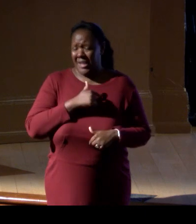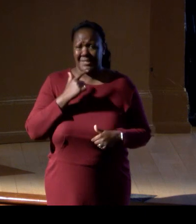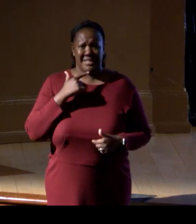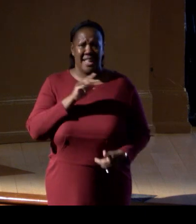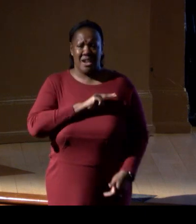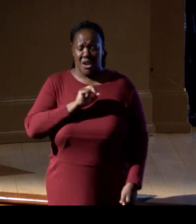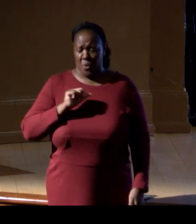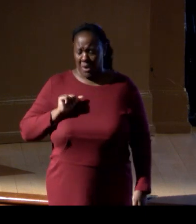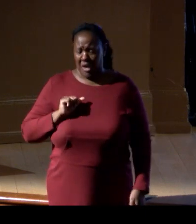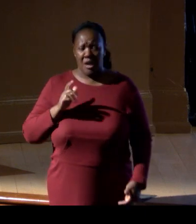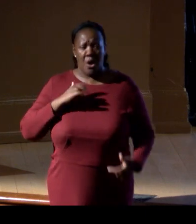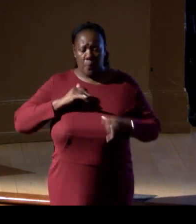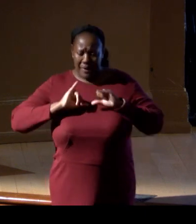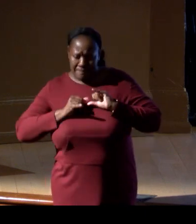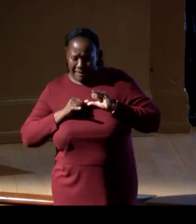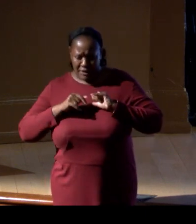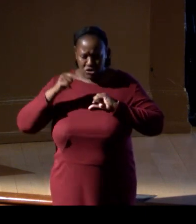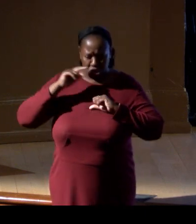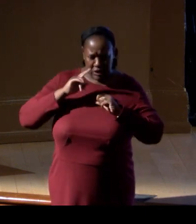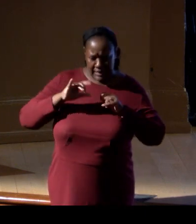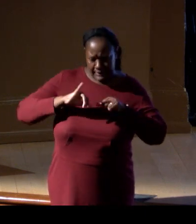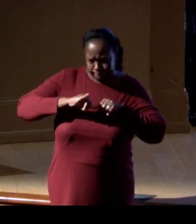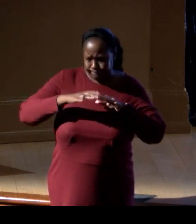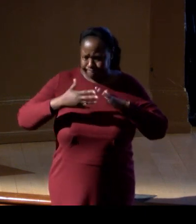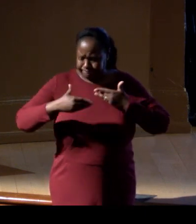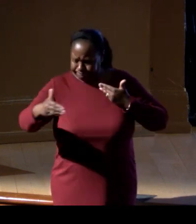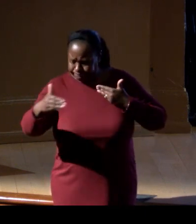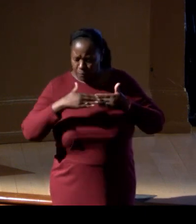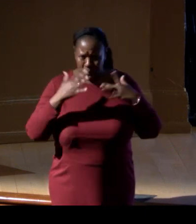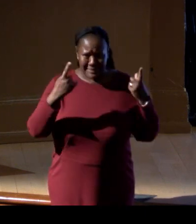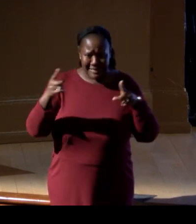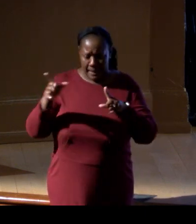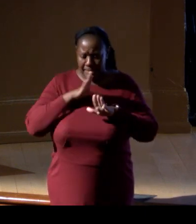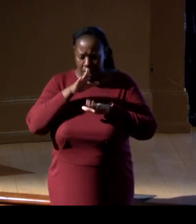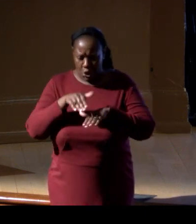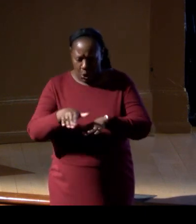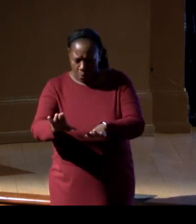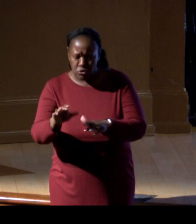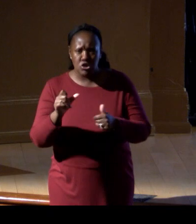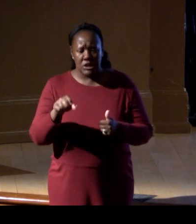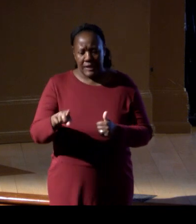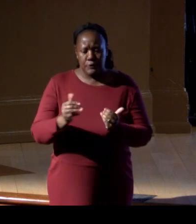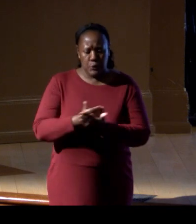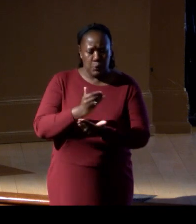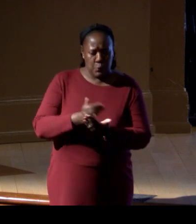and the development of the potential of new sectors that we will see emerging from this emerging technology.